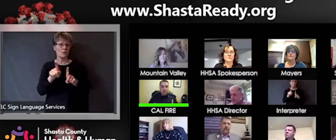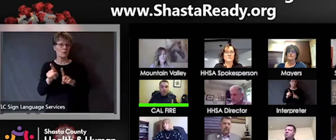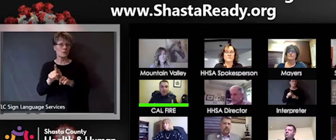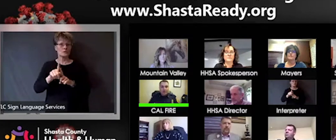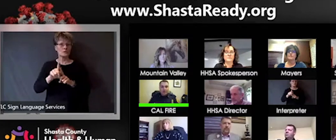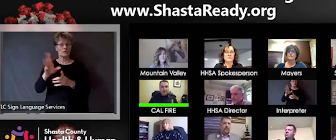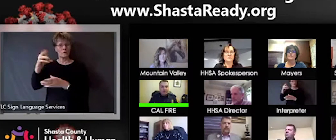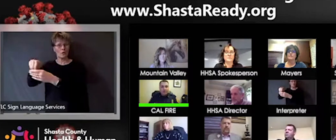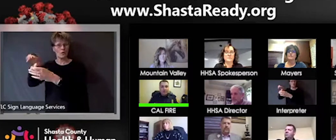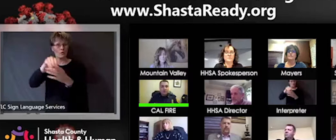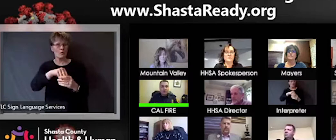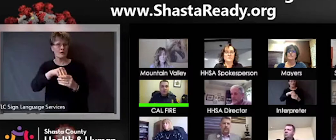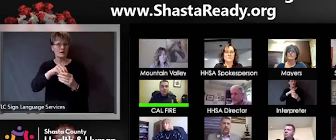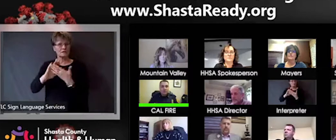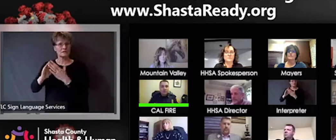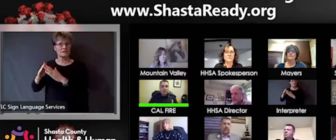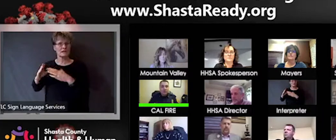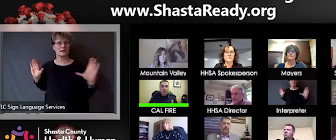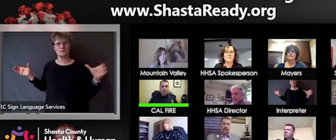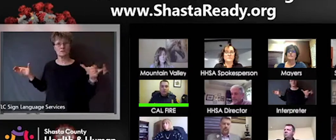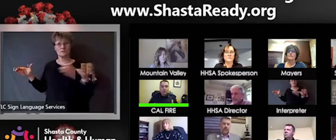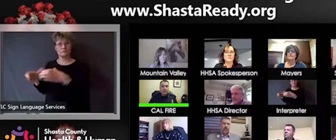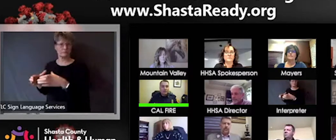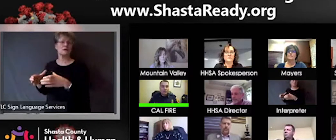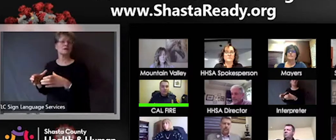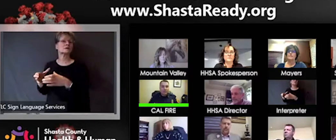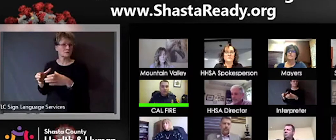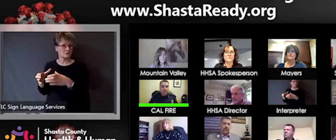share that same information so that we are all moving in the same direction